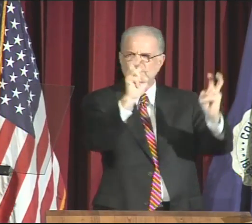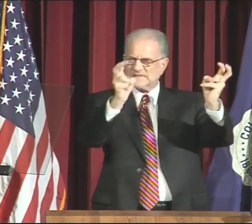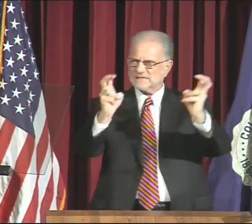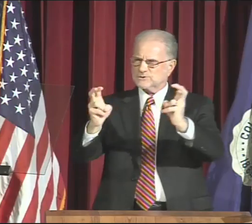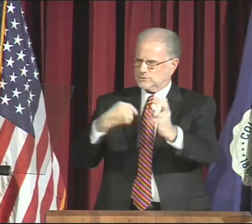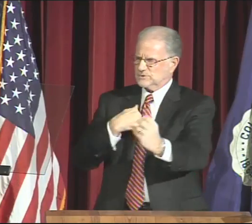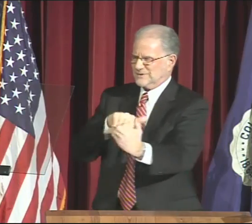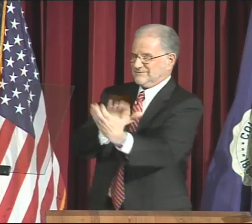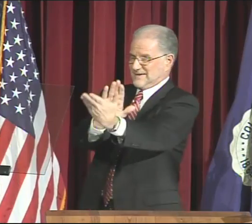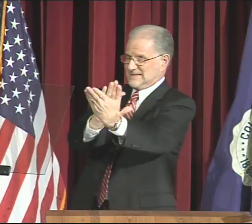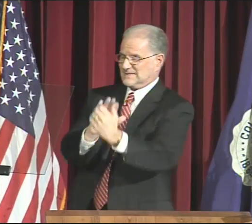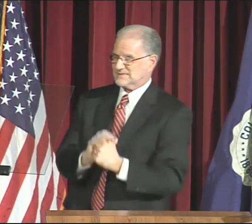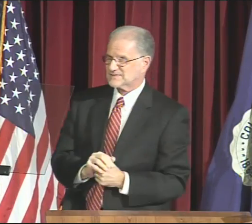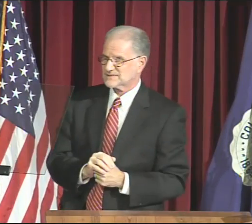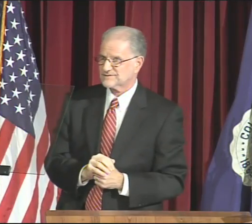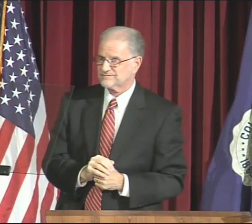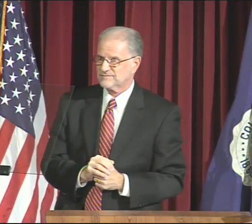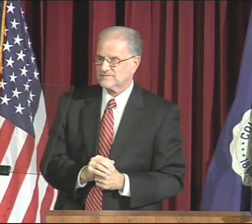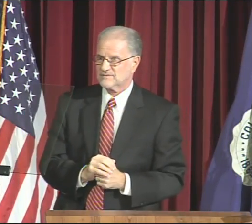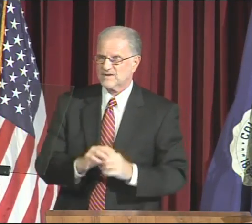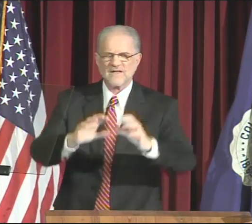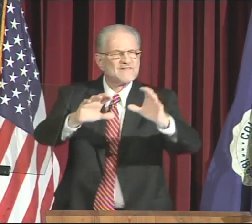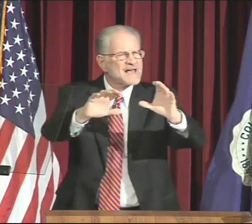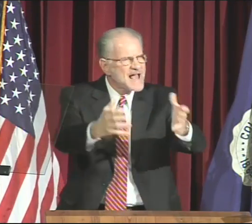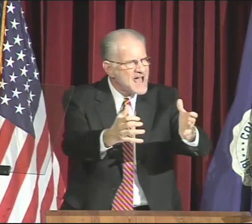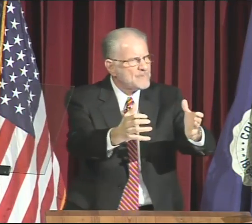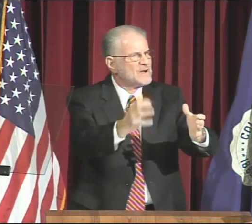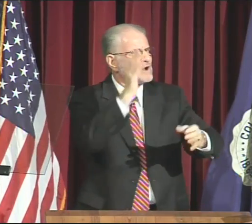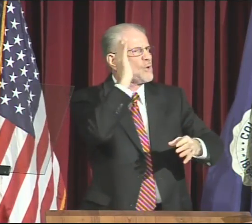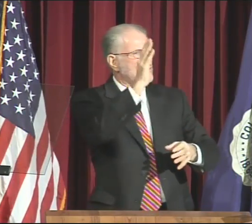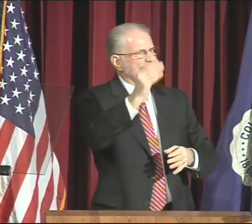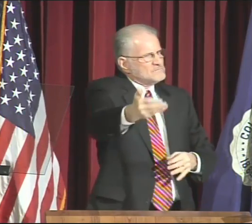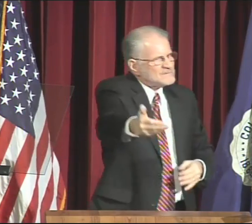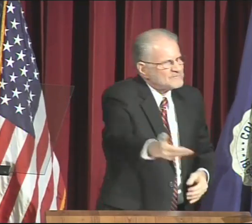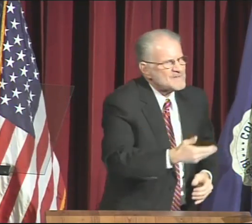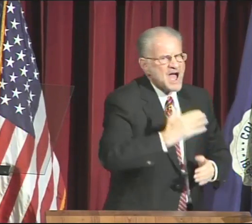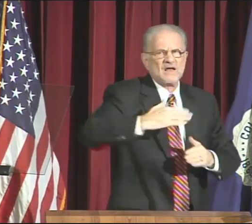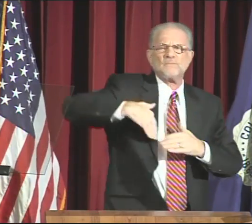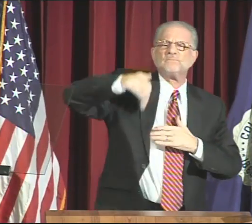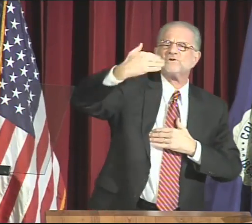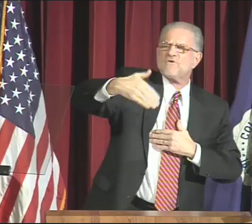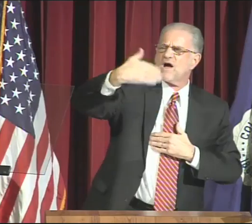on the long-term issues we face.